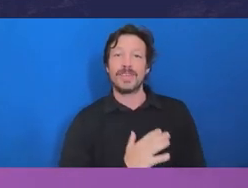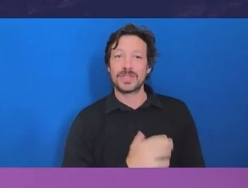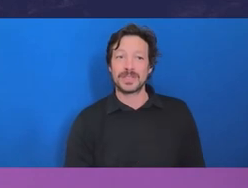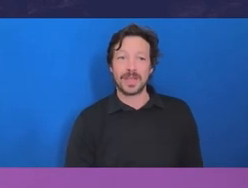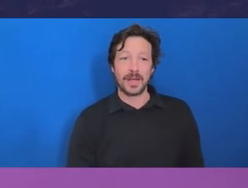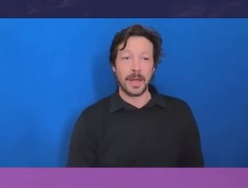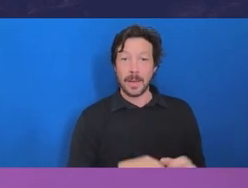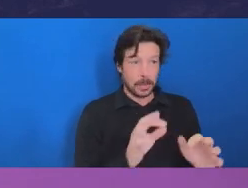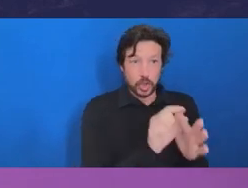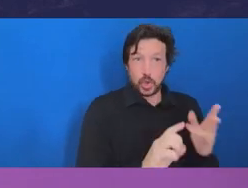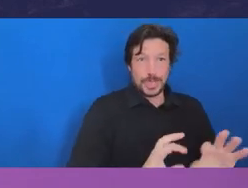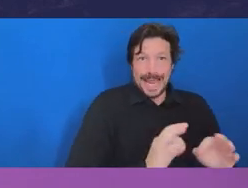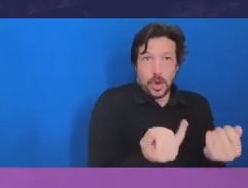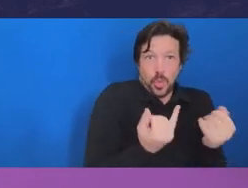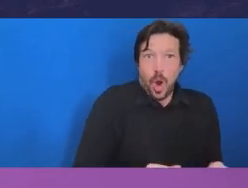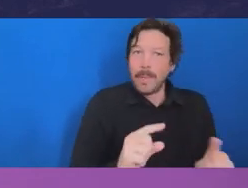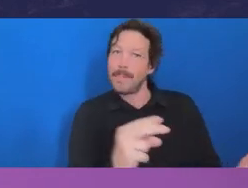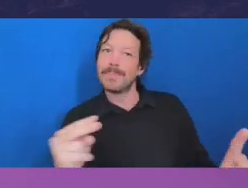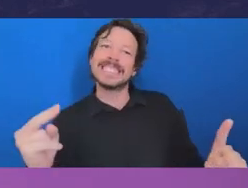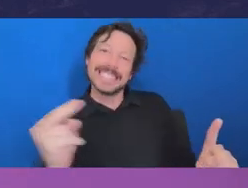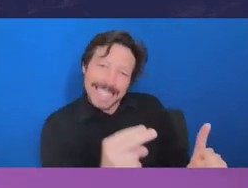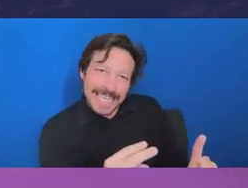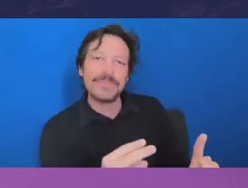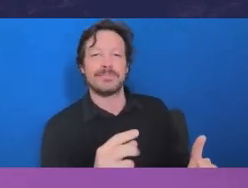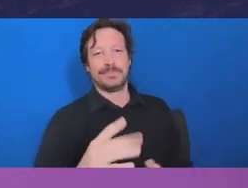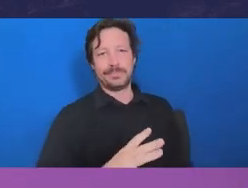about managing a conflict it is about the importance of perception,